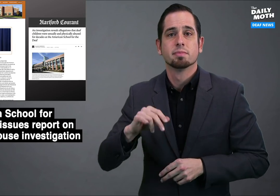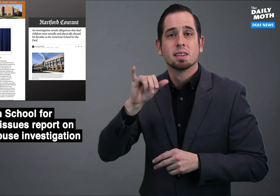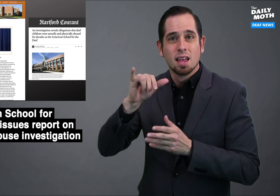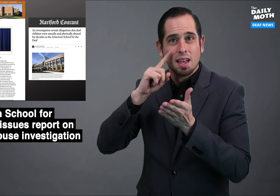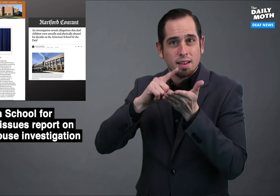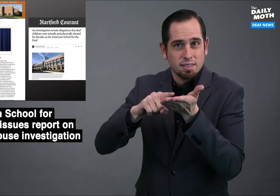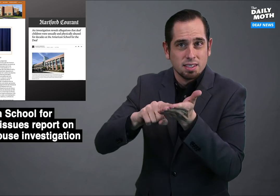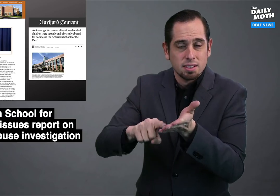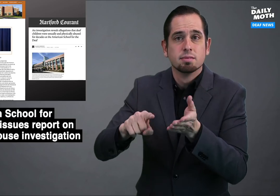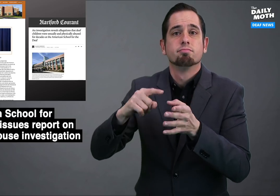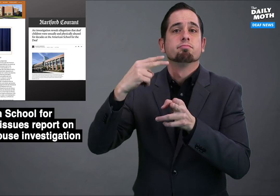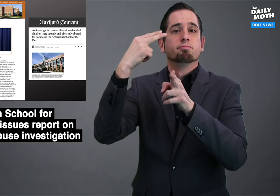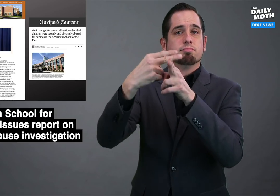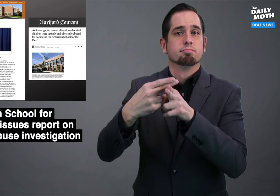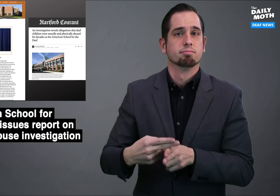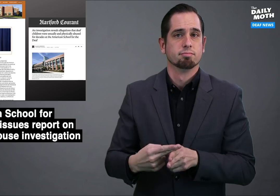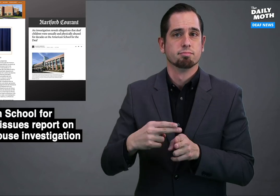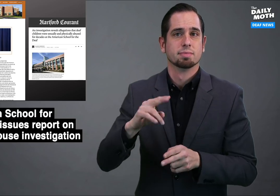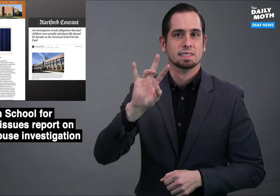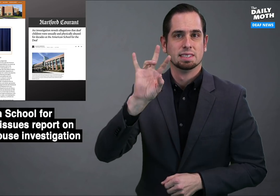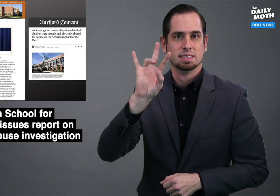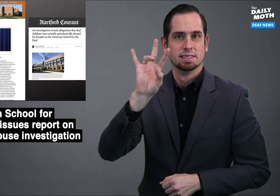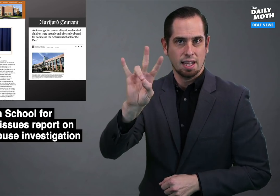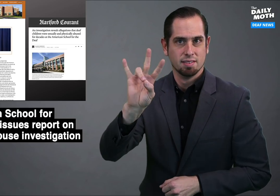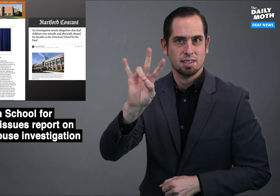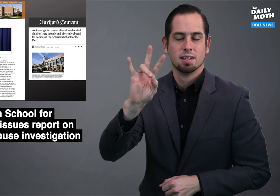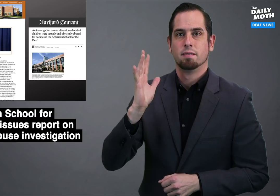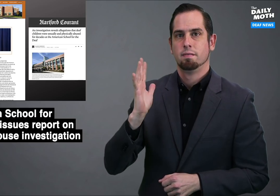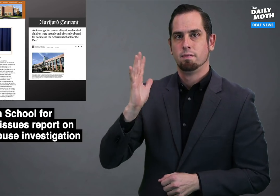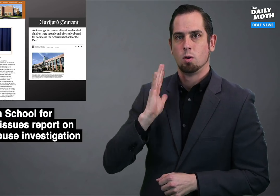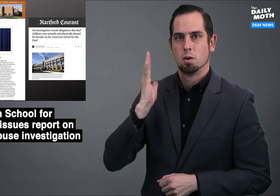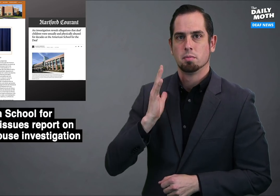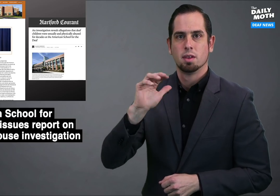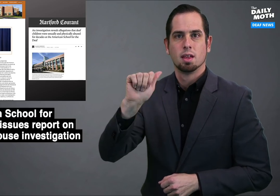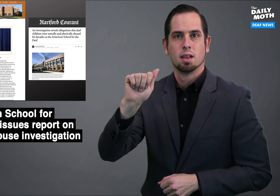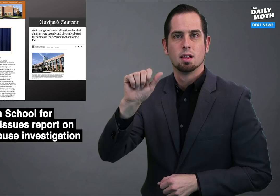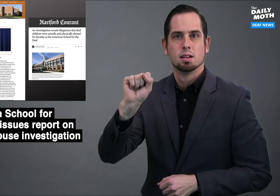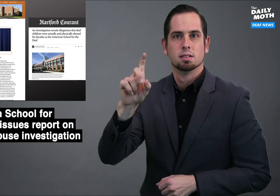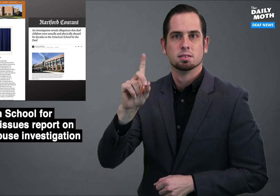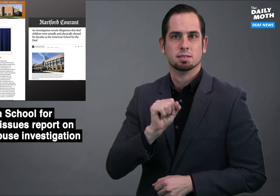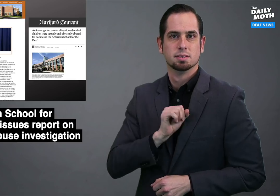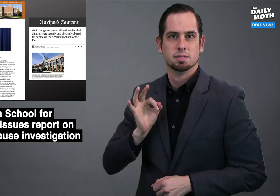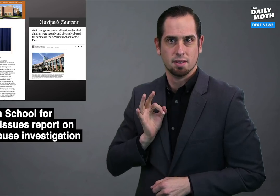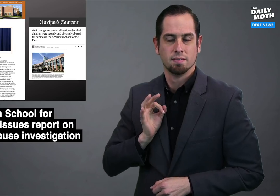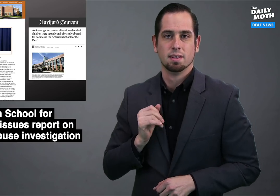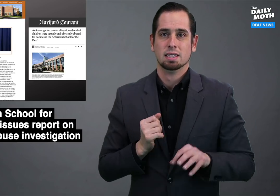The investigation named seven former ASD staff -